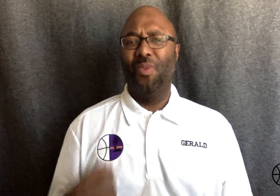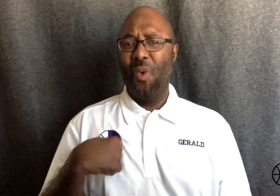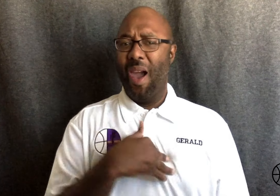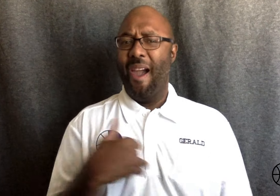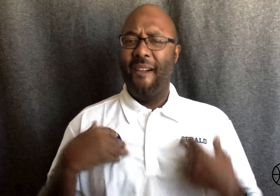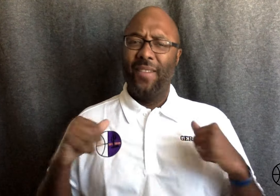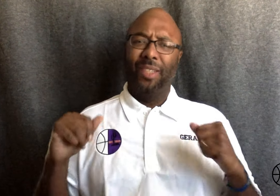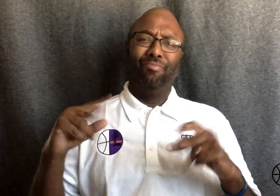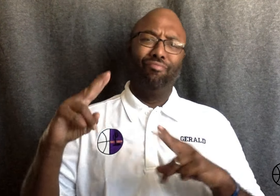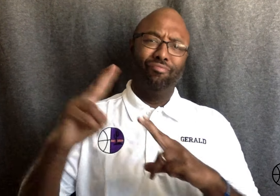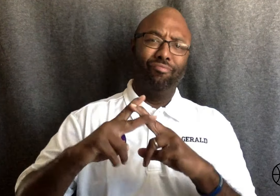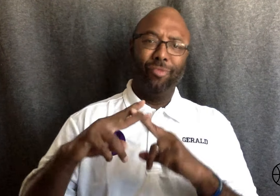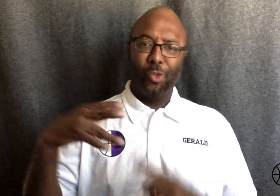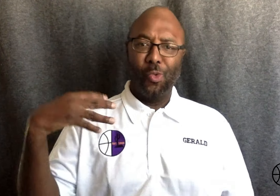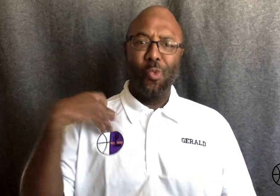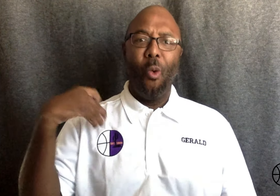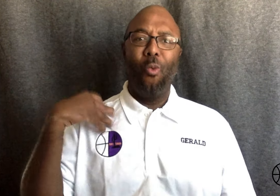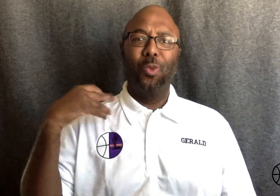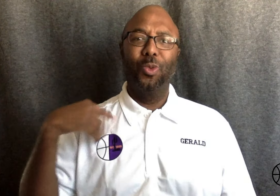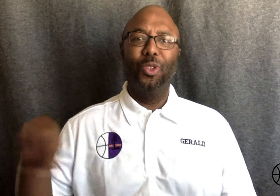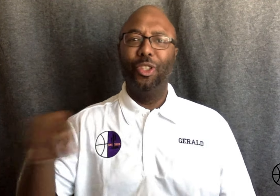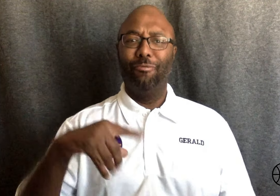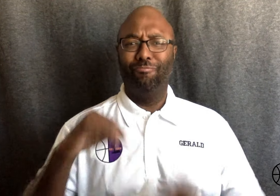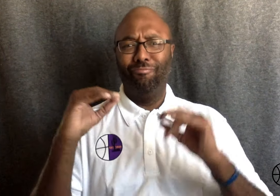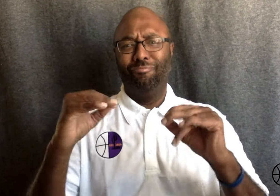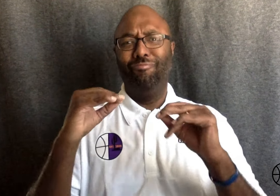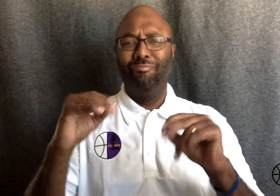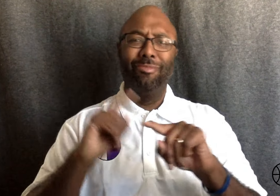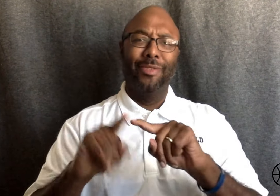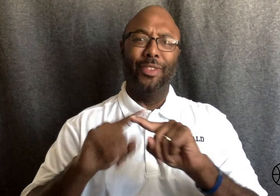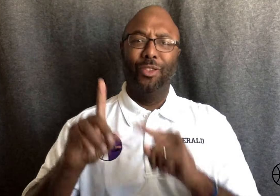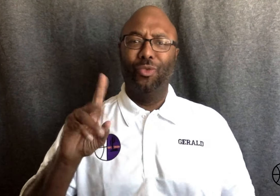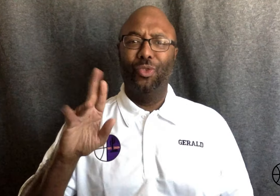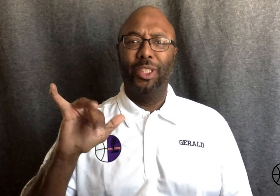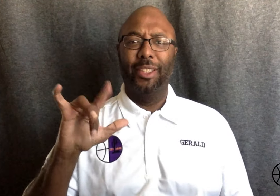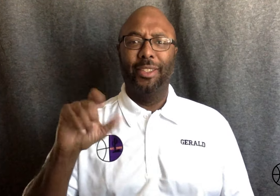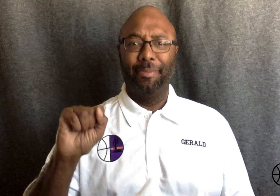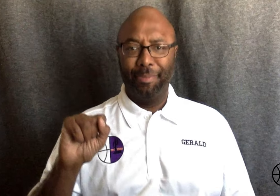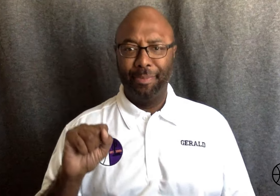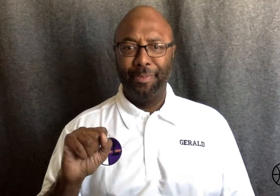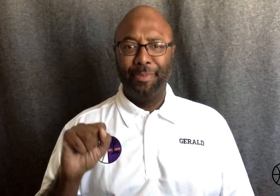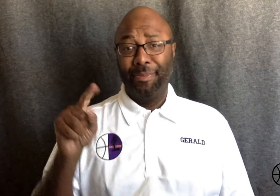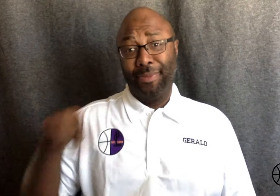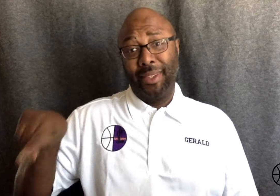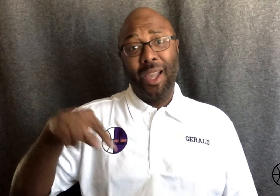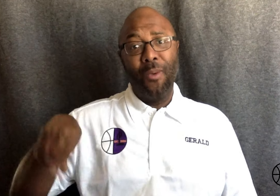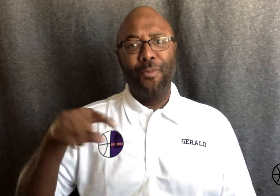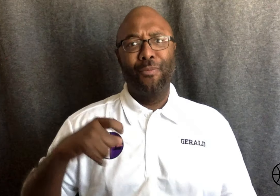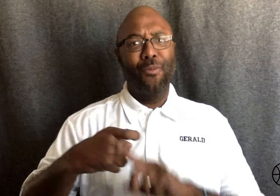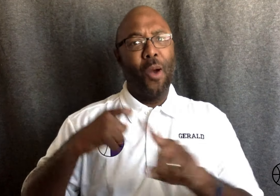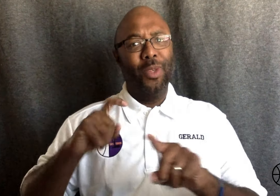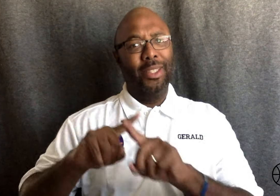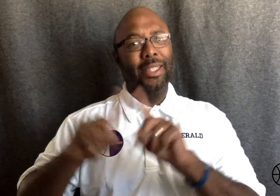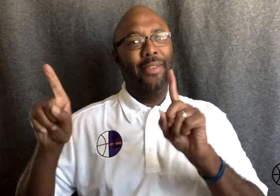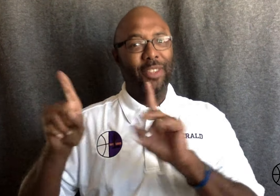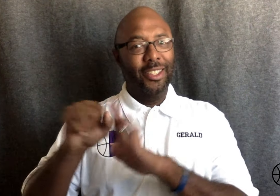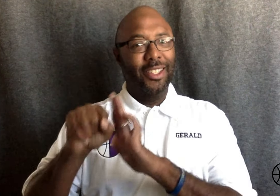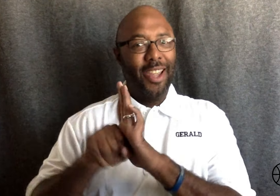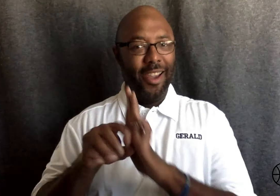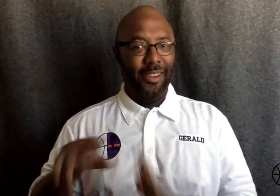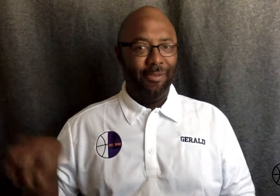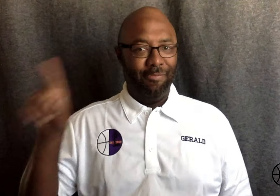We will have top notch coaches that will teach different drills. They are all from different states.